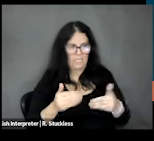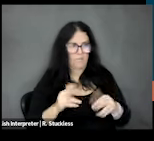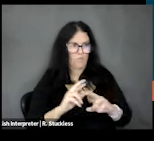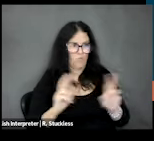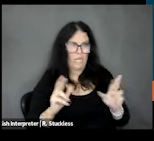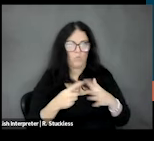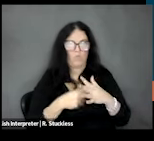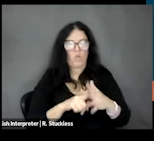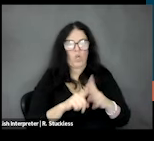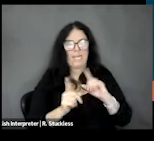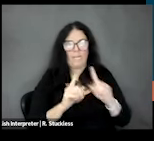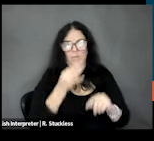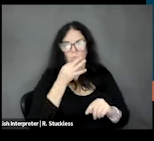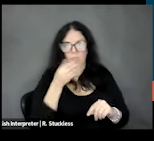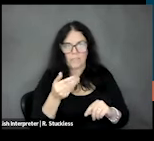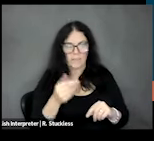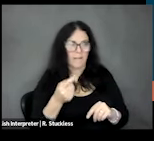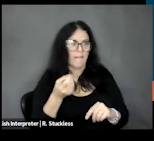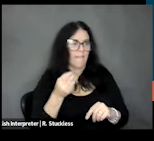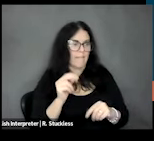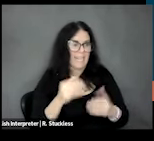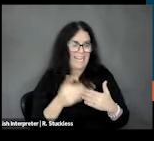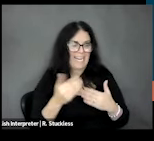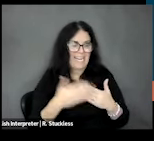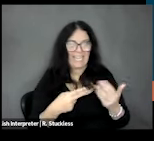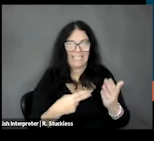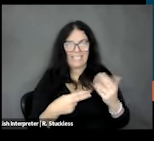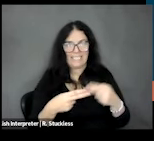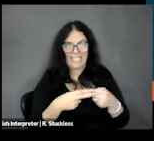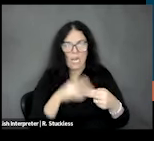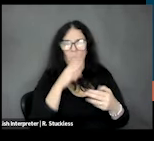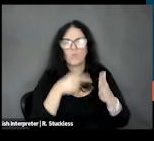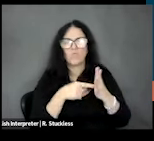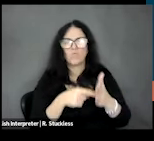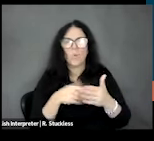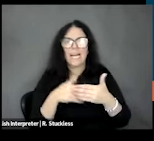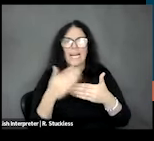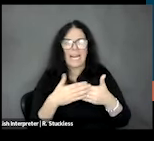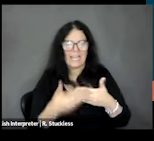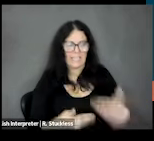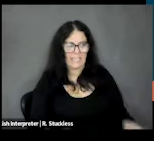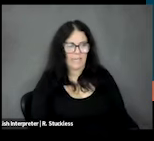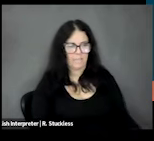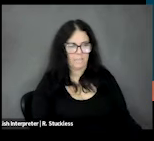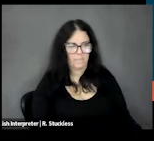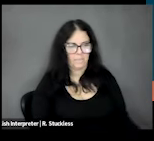interviewing. Then the next slide will kind of show you the next step where we're going